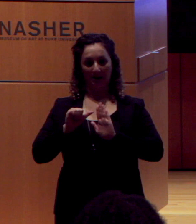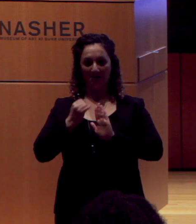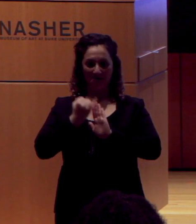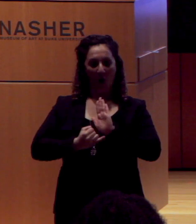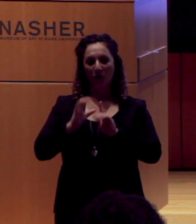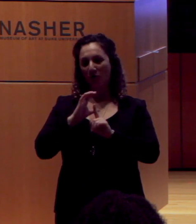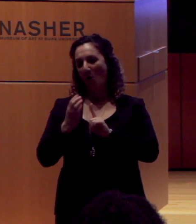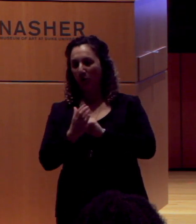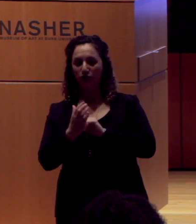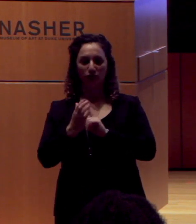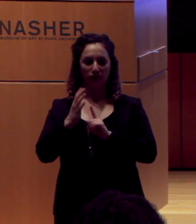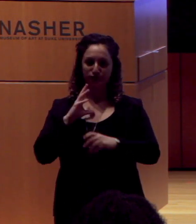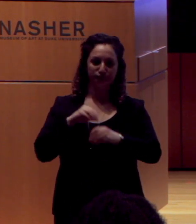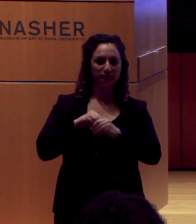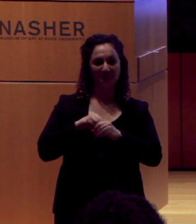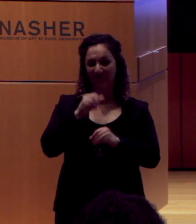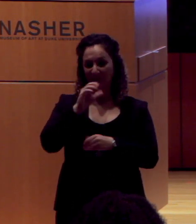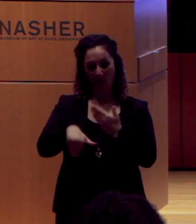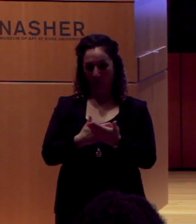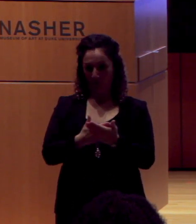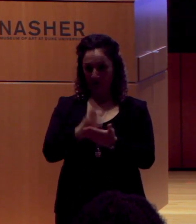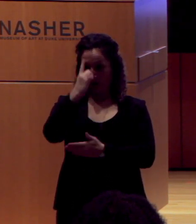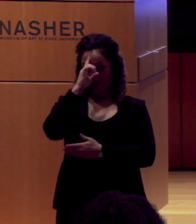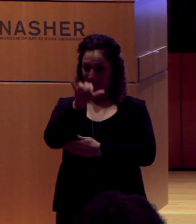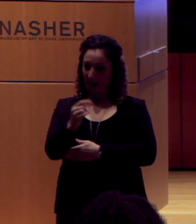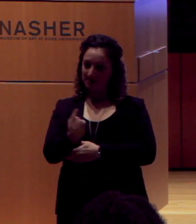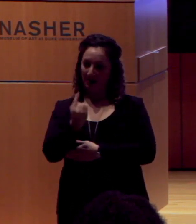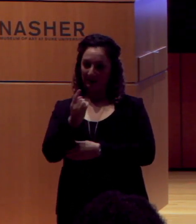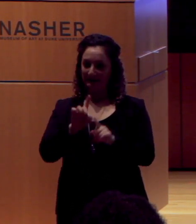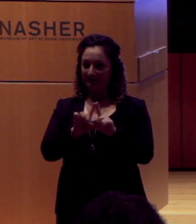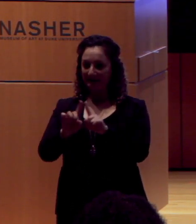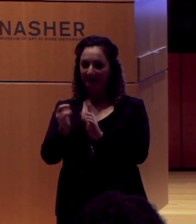And so that's something I think that different artists have to gauge for themselves.